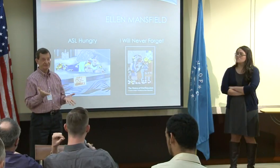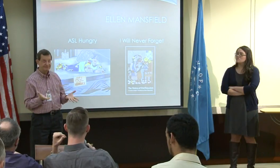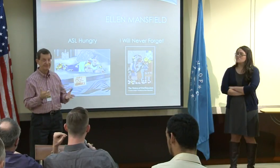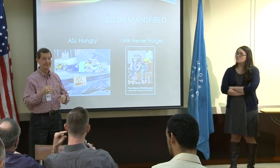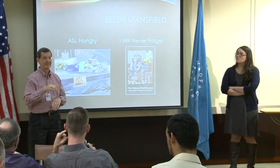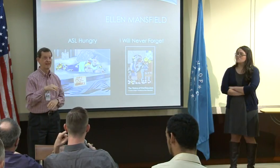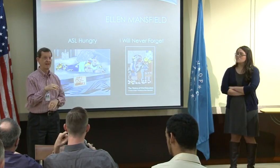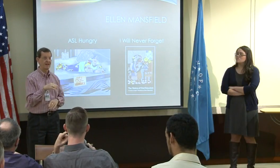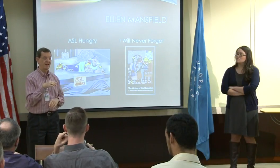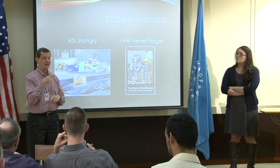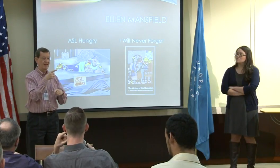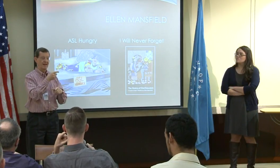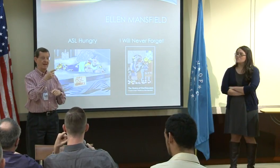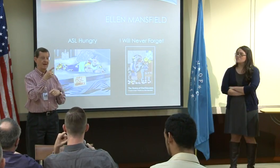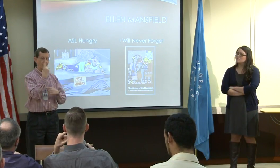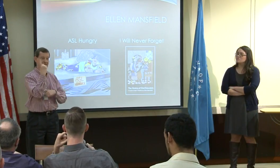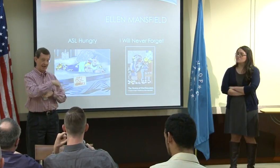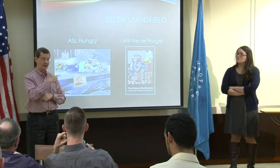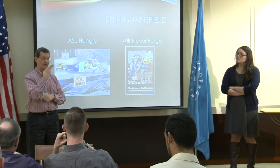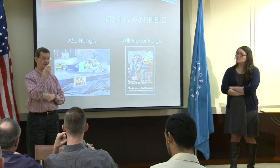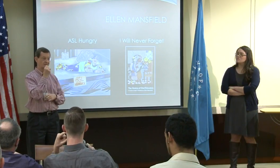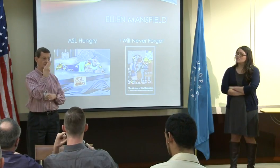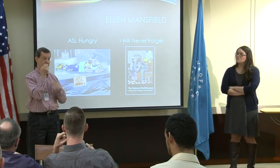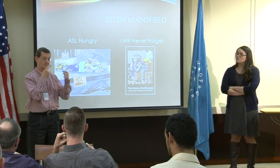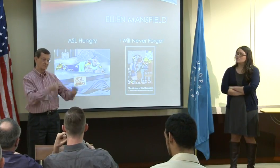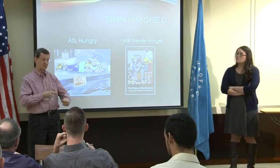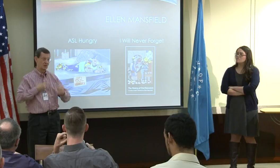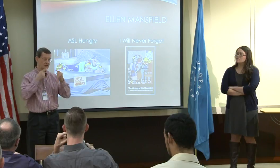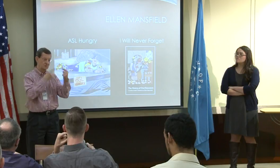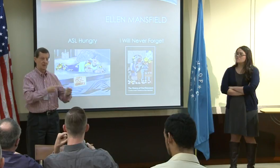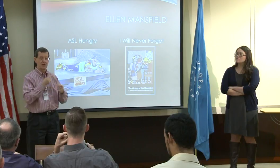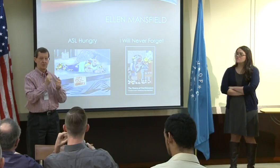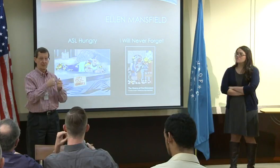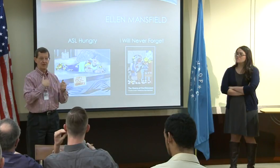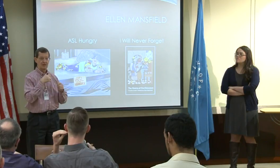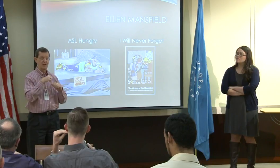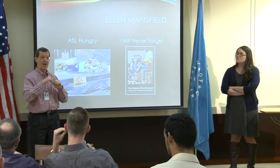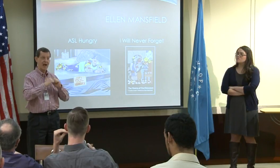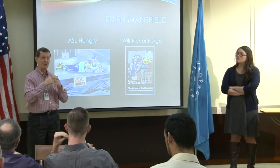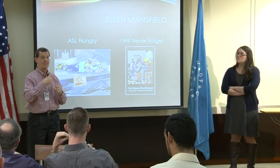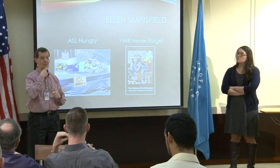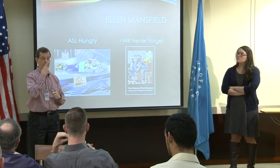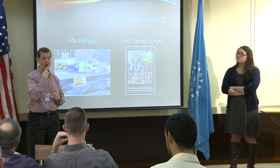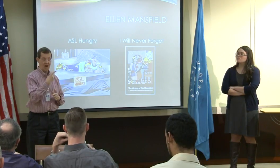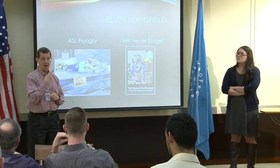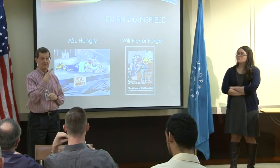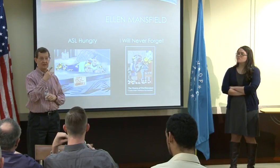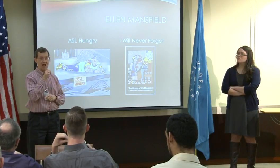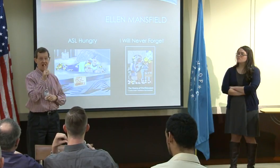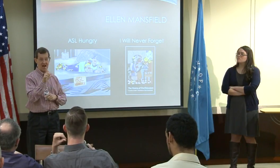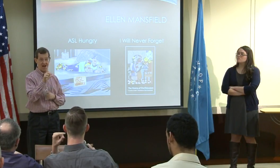but there was one teacher specifically that I remember that really struggled with me on how